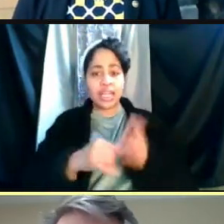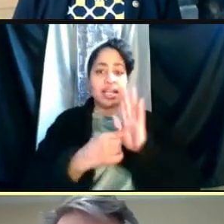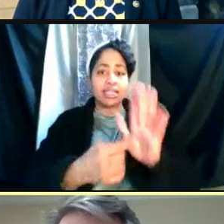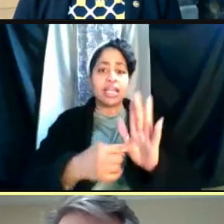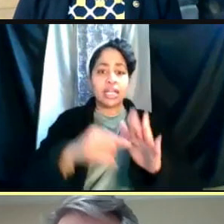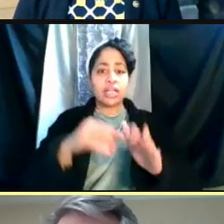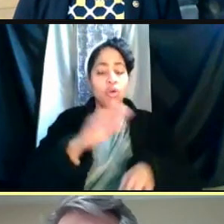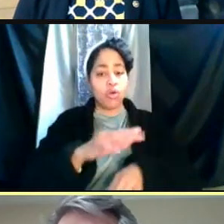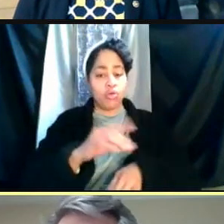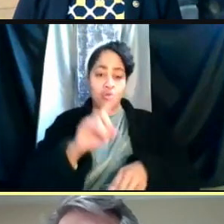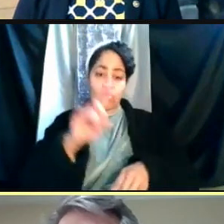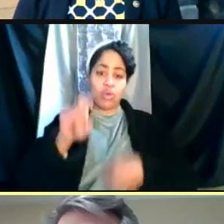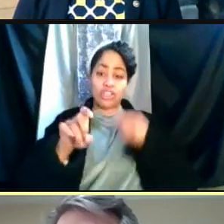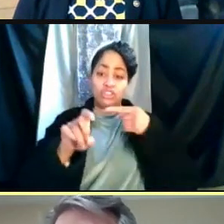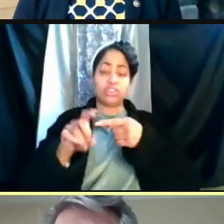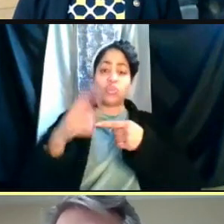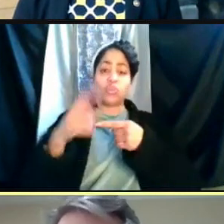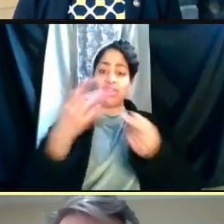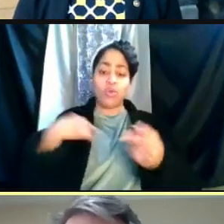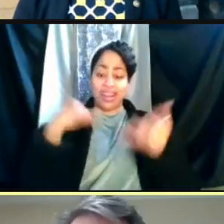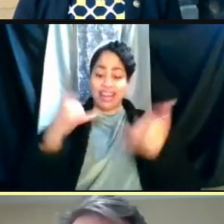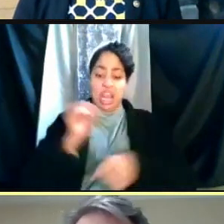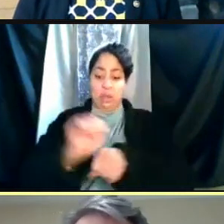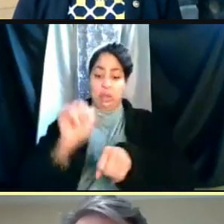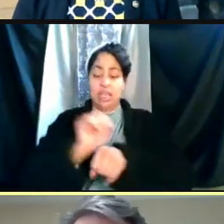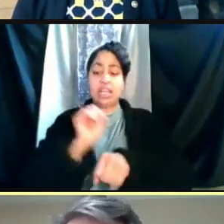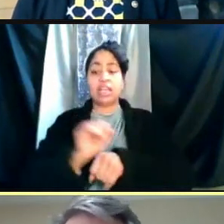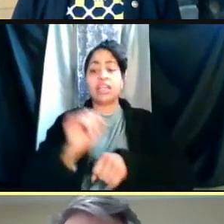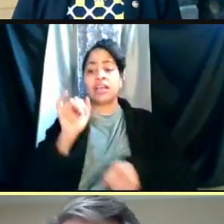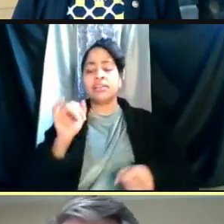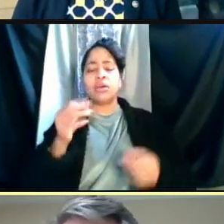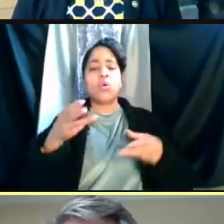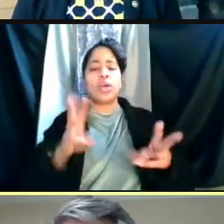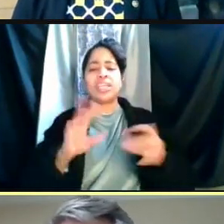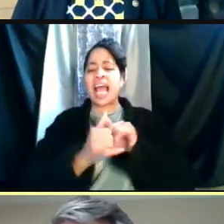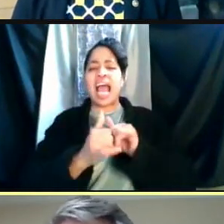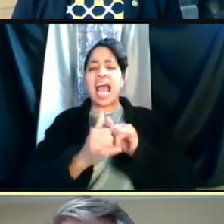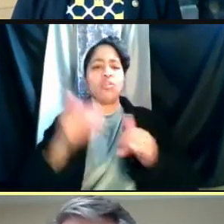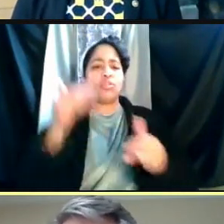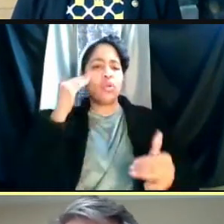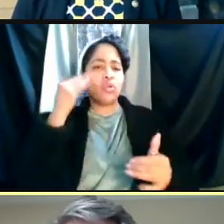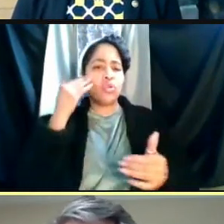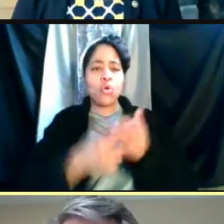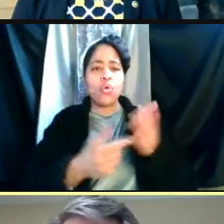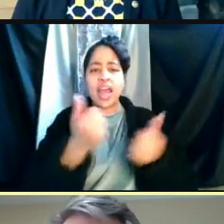one of the things that we are working on right now are ways to just know what everybody's vaccination status is.